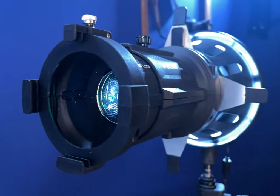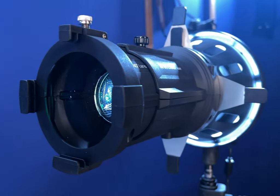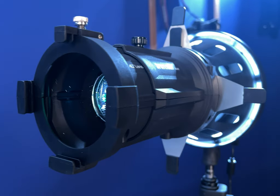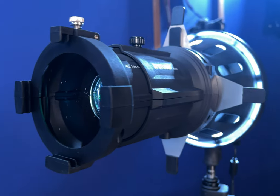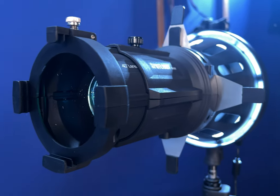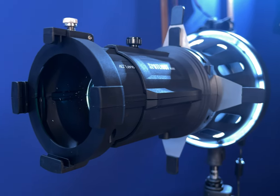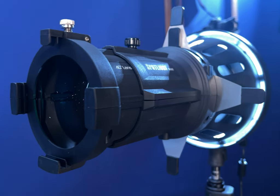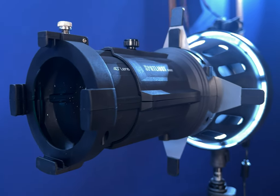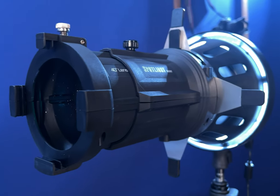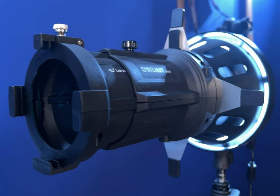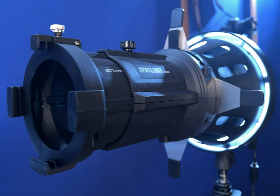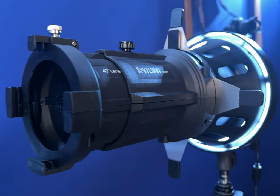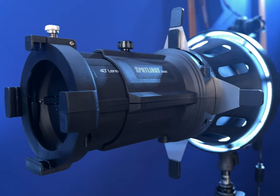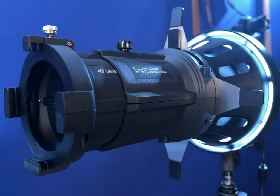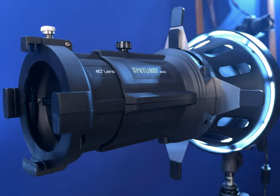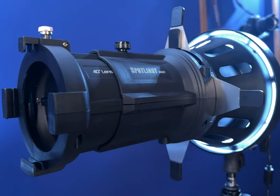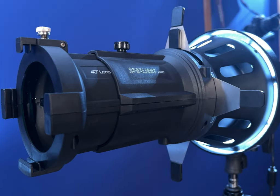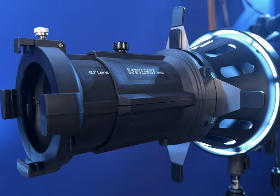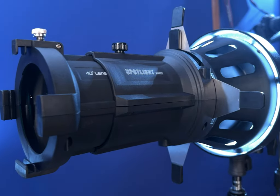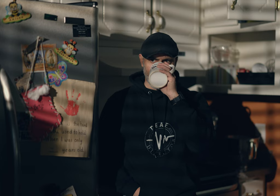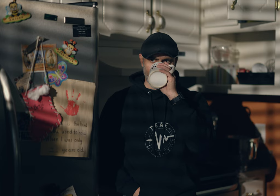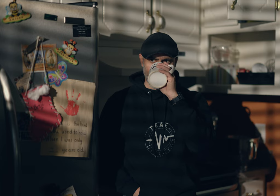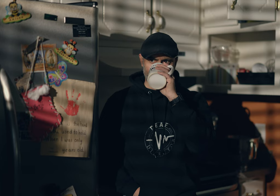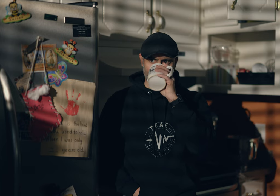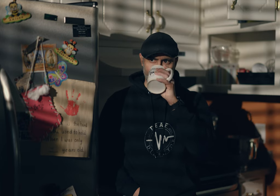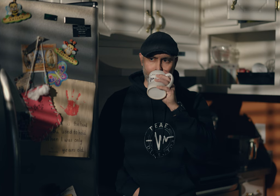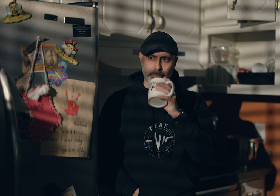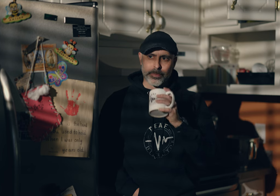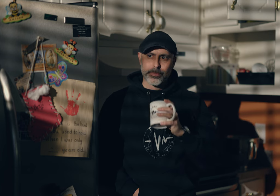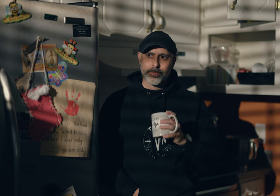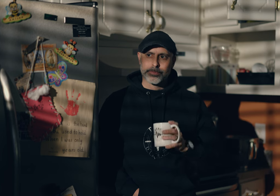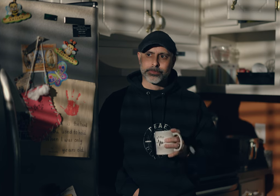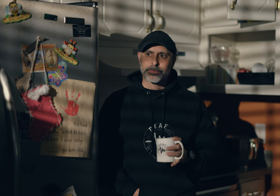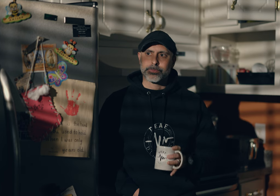that's basically shows up on almost every set I go on and that is a spotlight fixture now if you